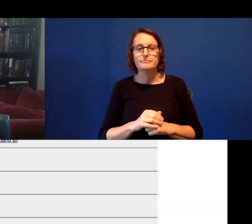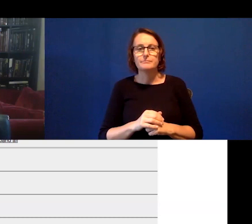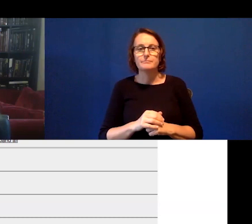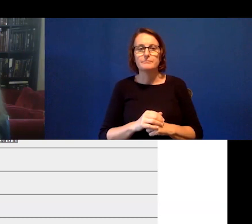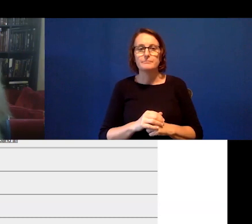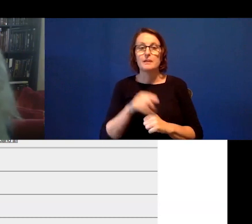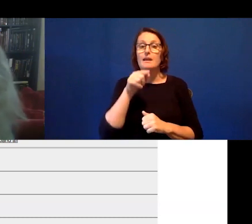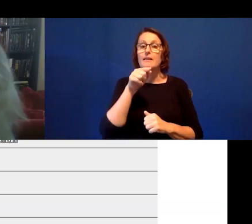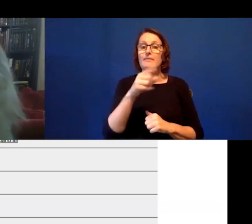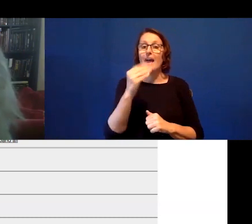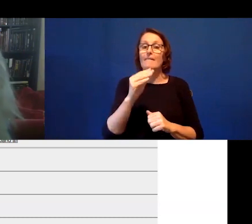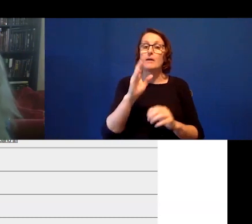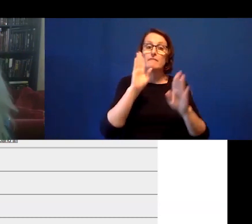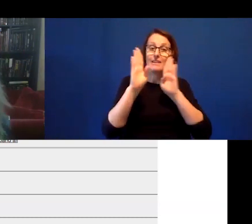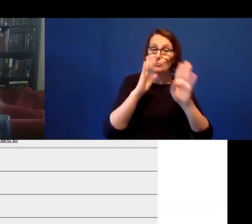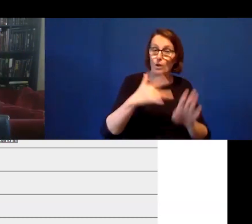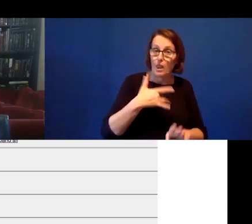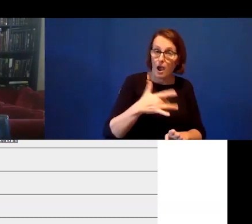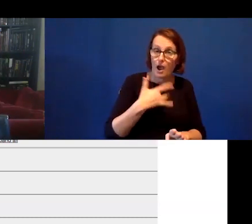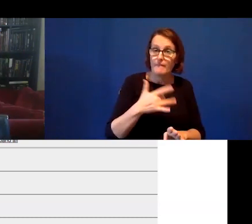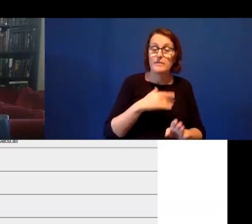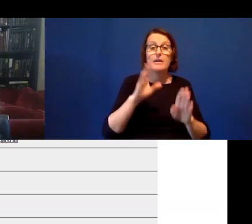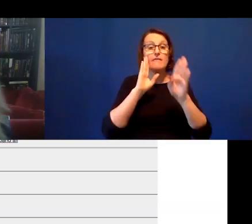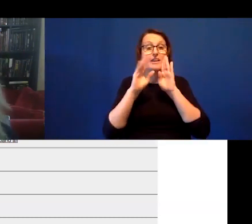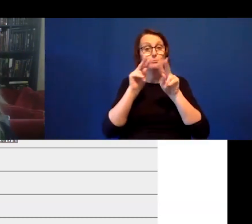one, there is a mix between Facebook Live, Facebook Watch Party, Facebook